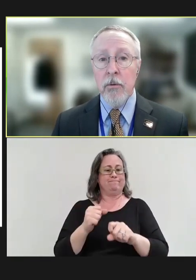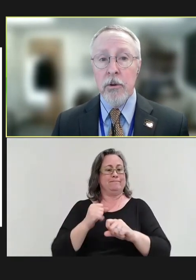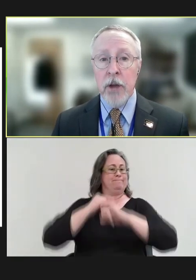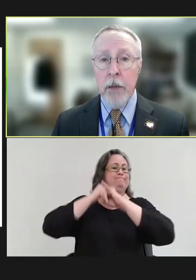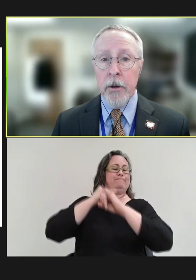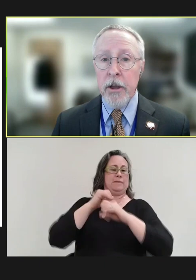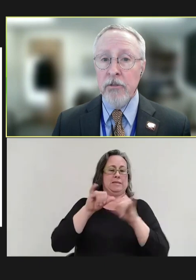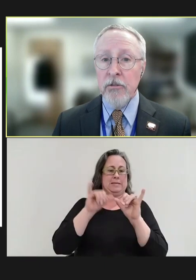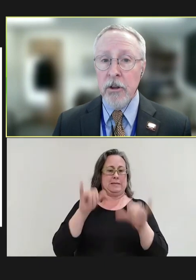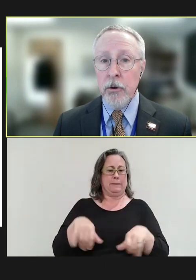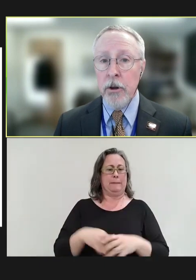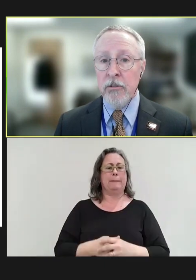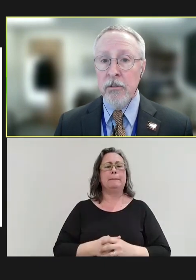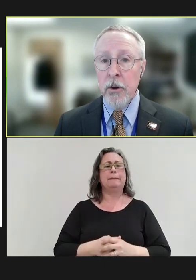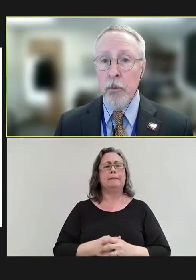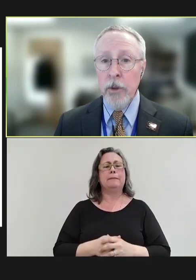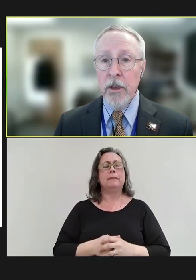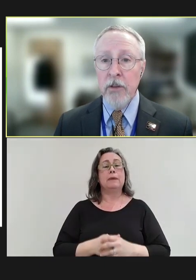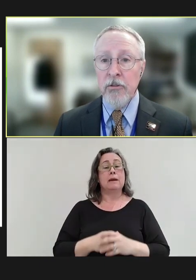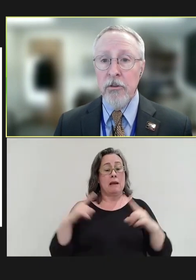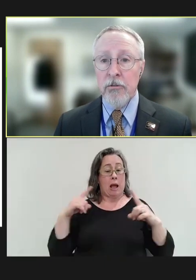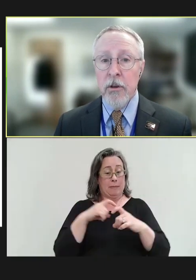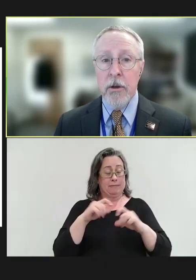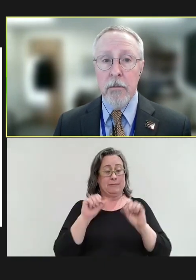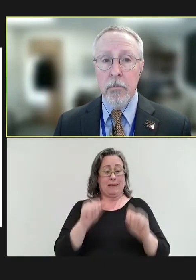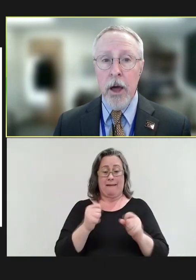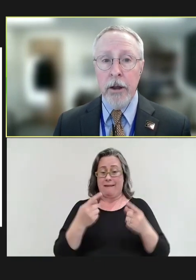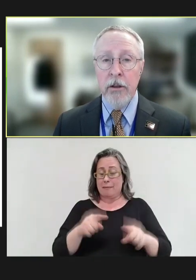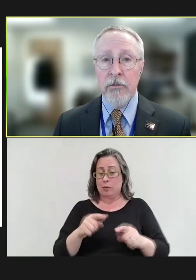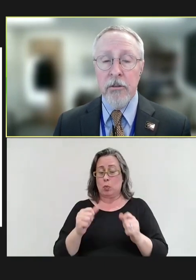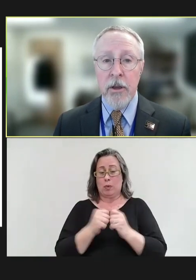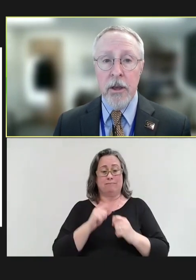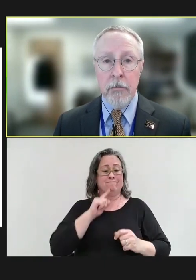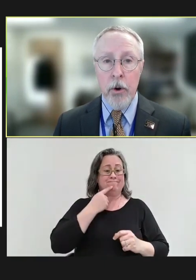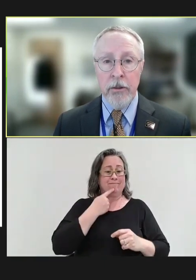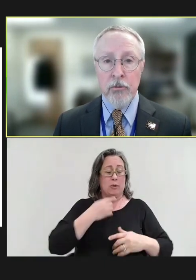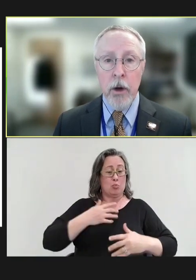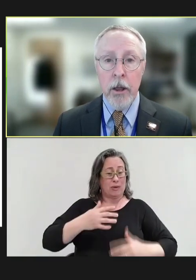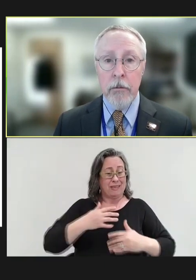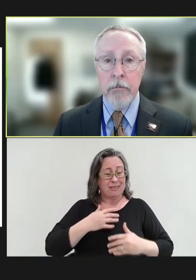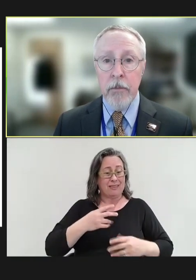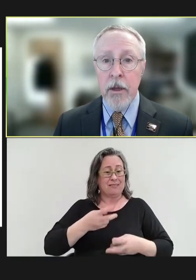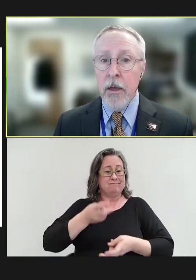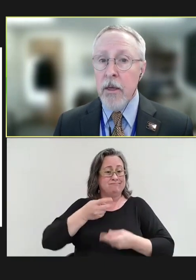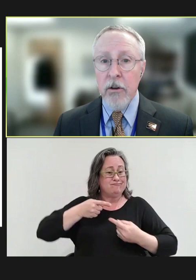with complications including severe breathing issues, blindness, and brain swelling. There's